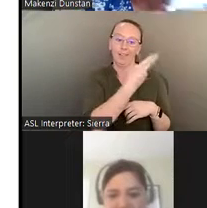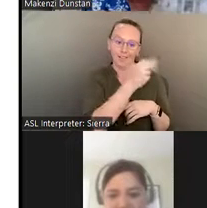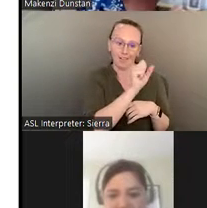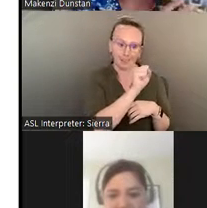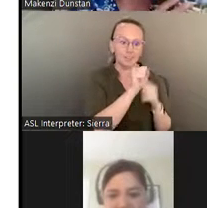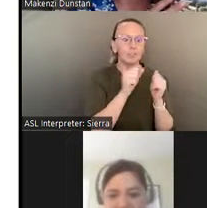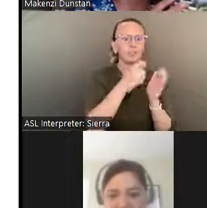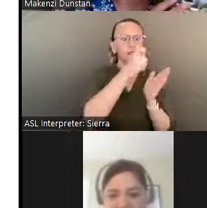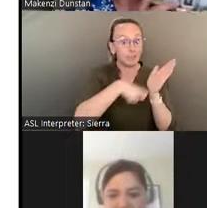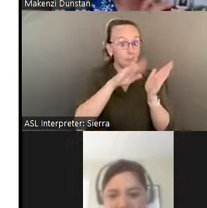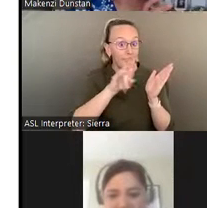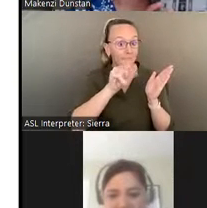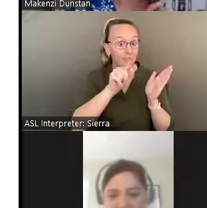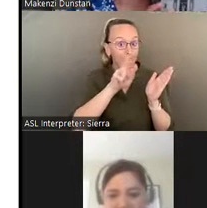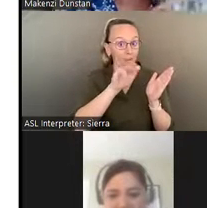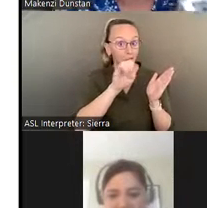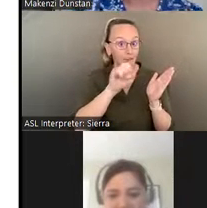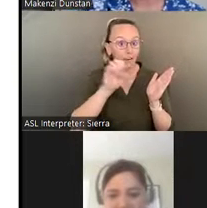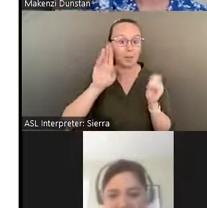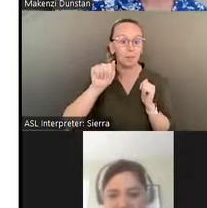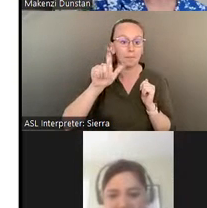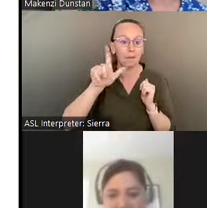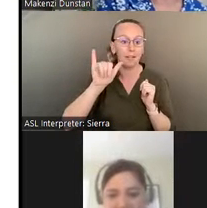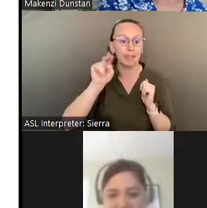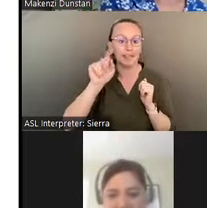I have a copy right here; it's a beautiful book.